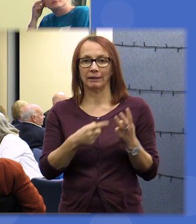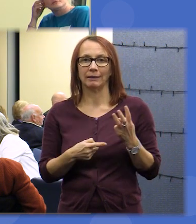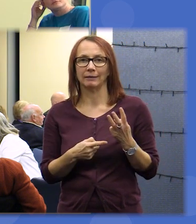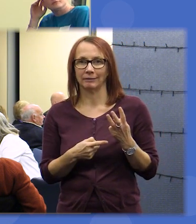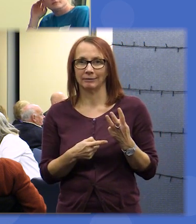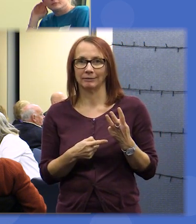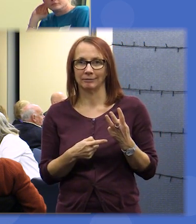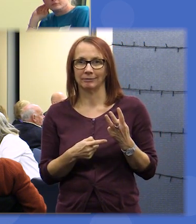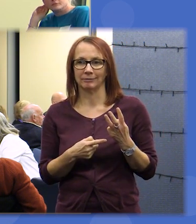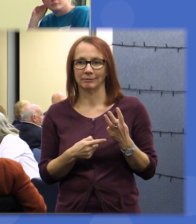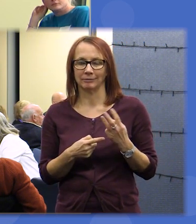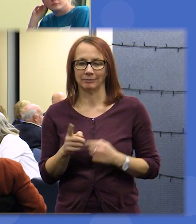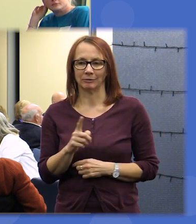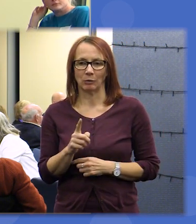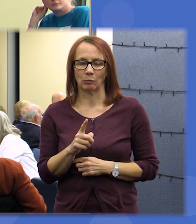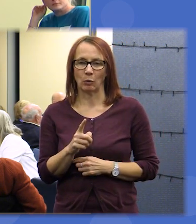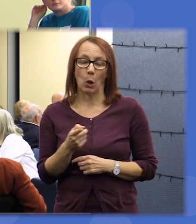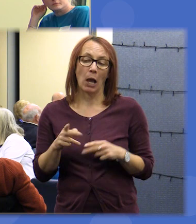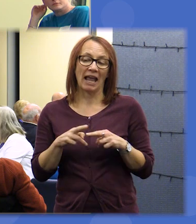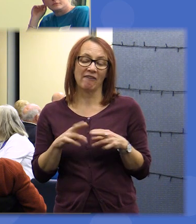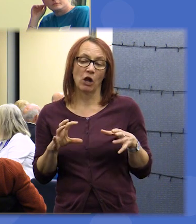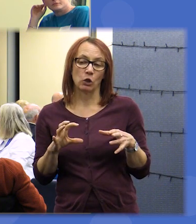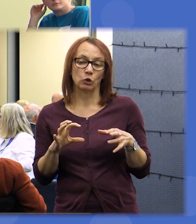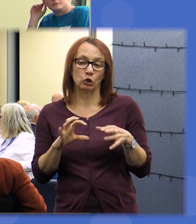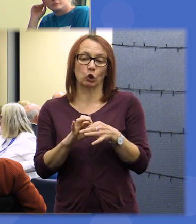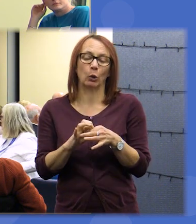although where you may have had a joint top three up I'll allow you four but